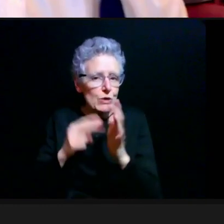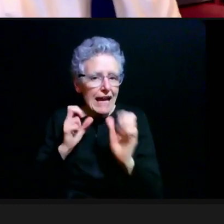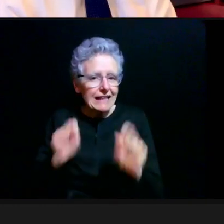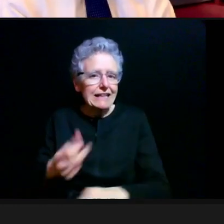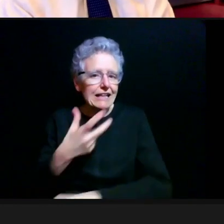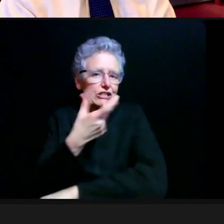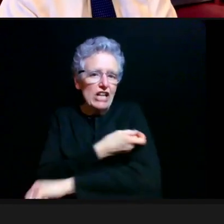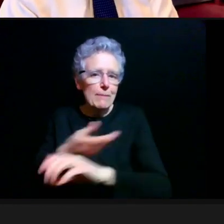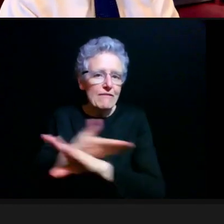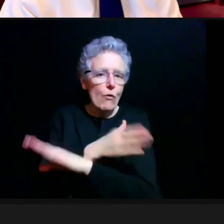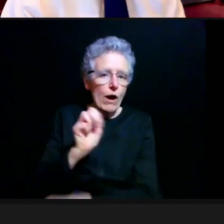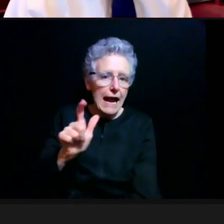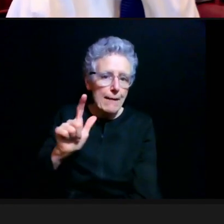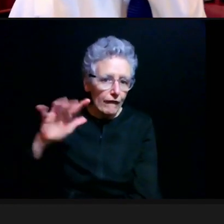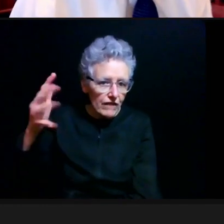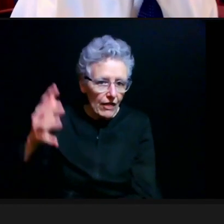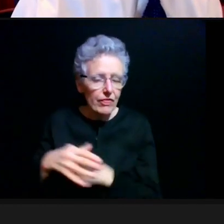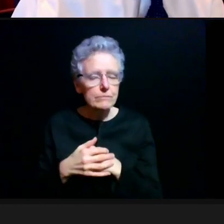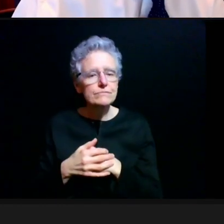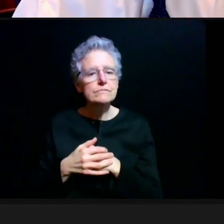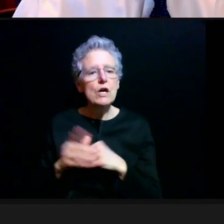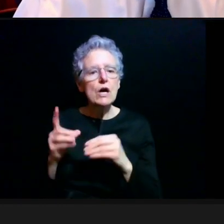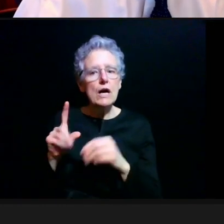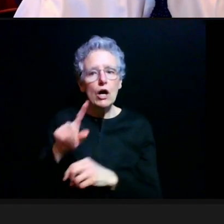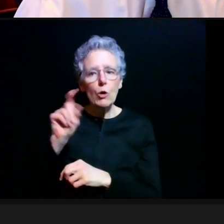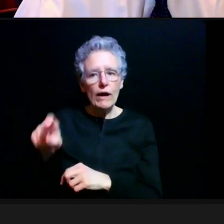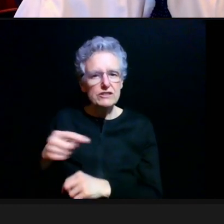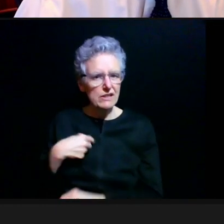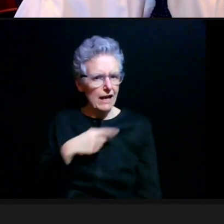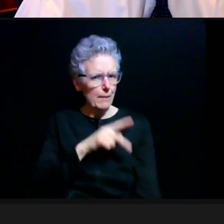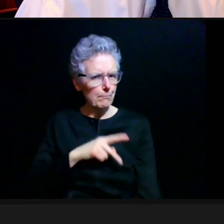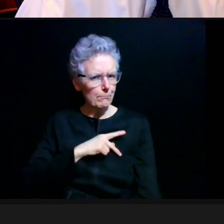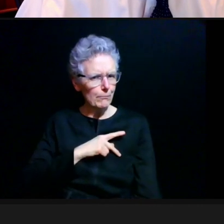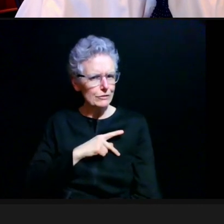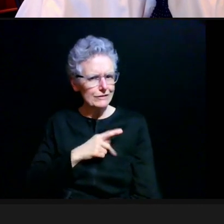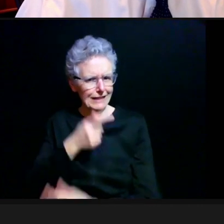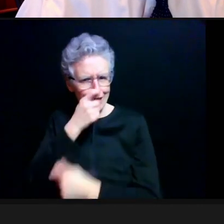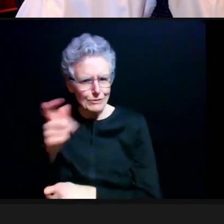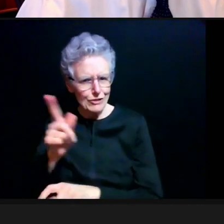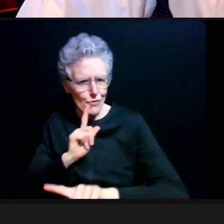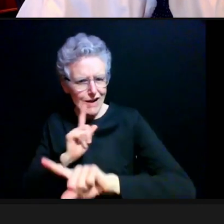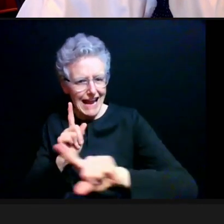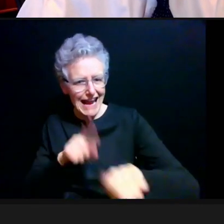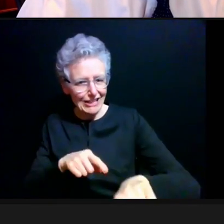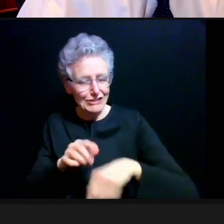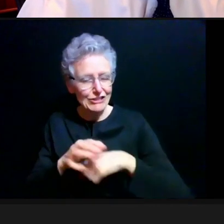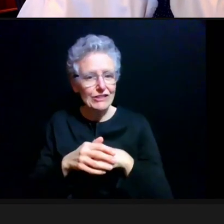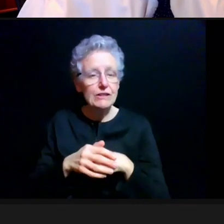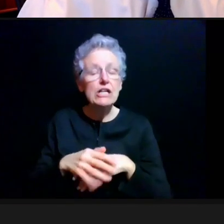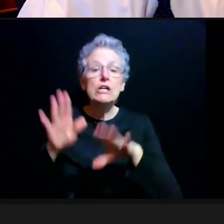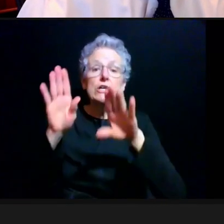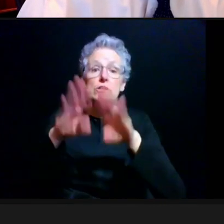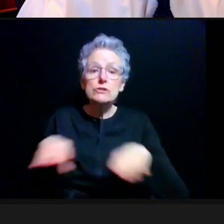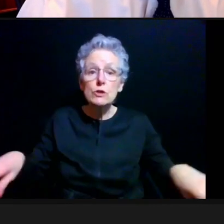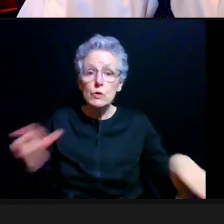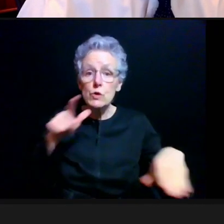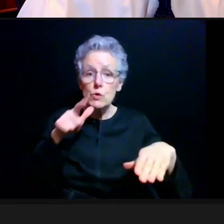Dana, just a question. And this is, I actually have a personal interest in this, in children who are 16 or 17.